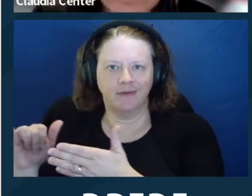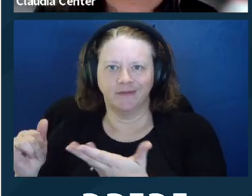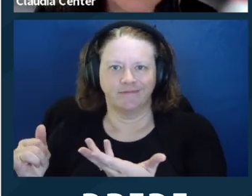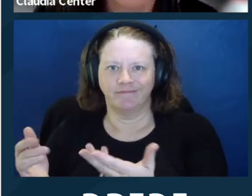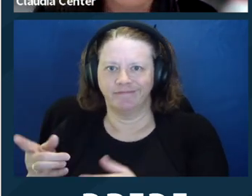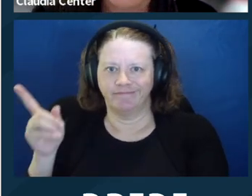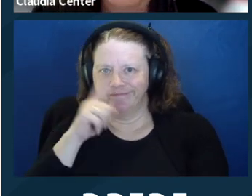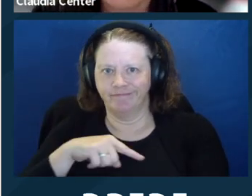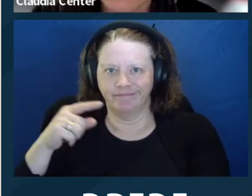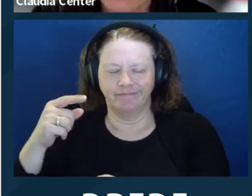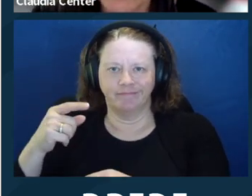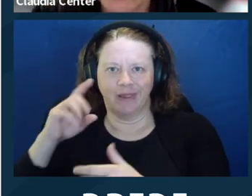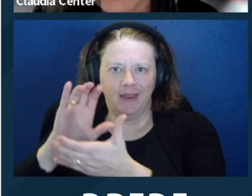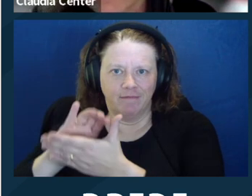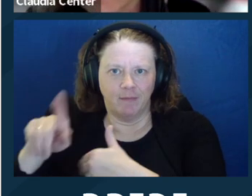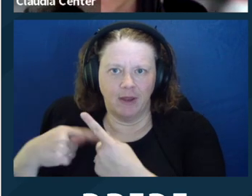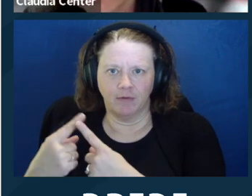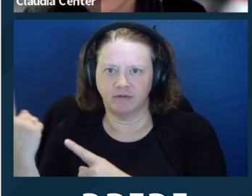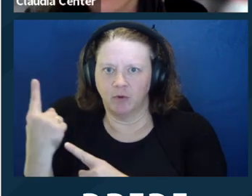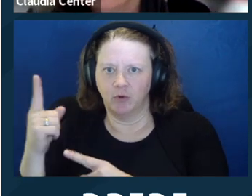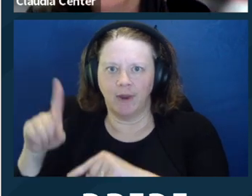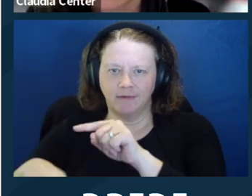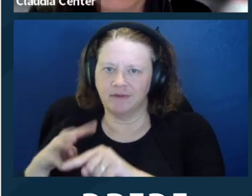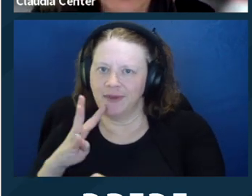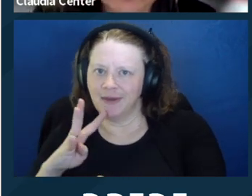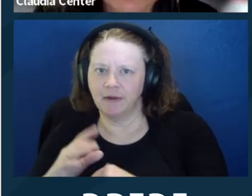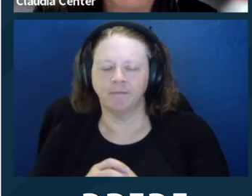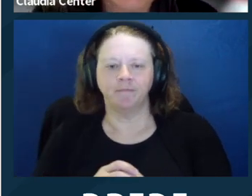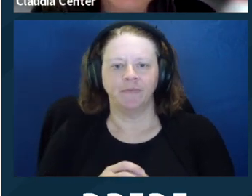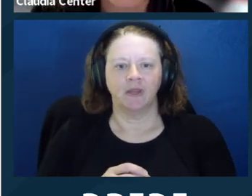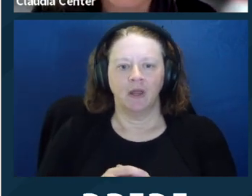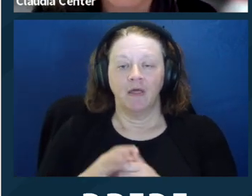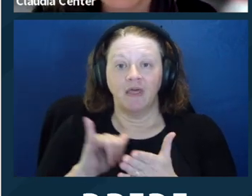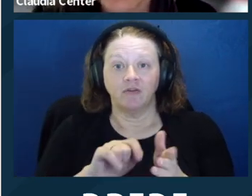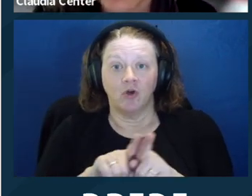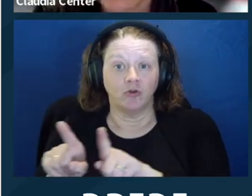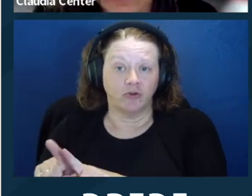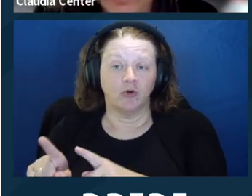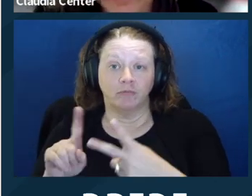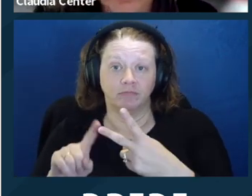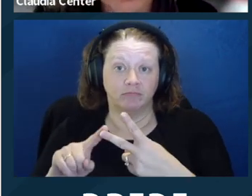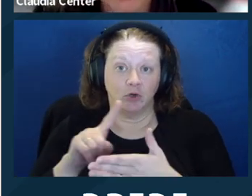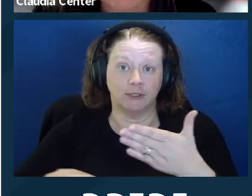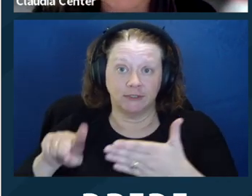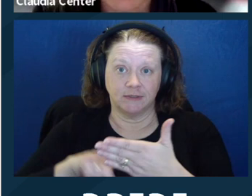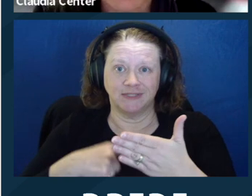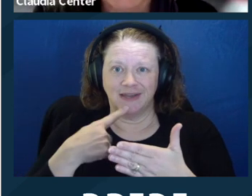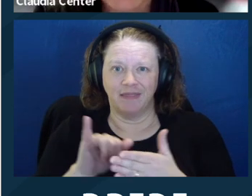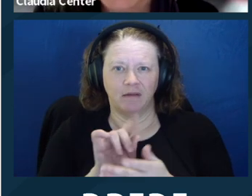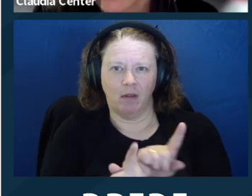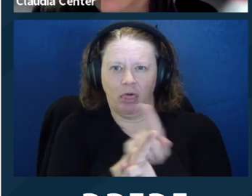work‑around, or inconsistent with the California Supreme Court's rejection of Rule 1.14, and